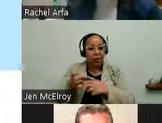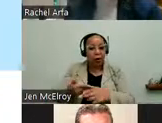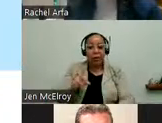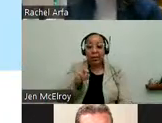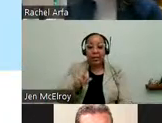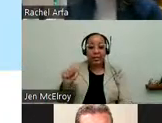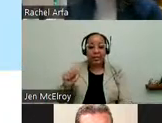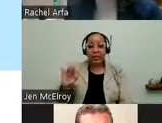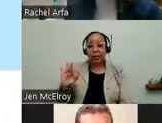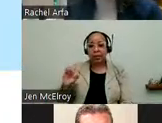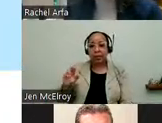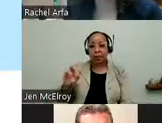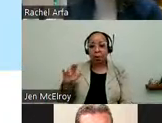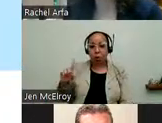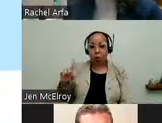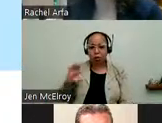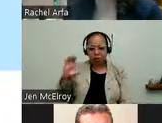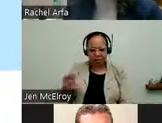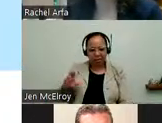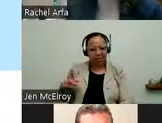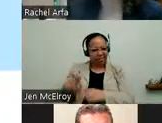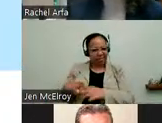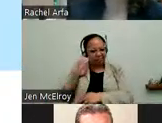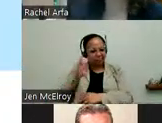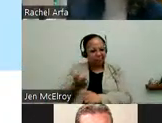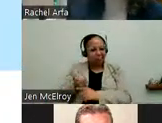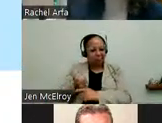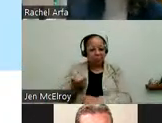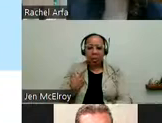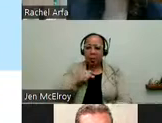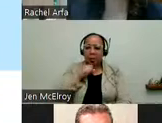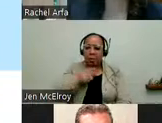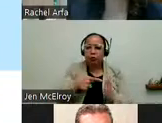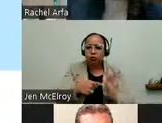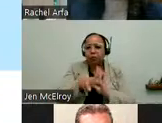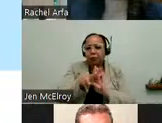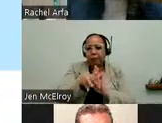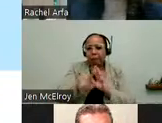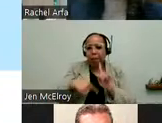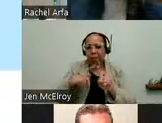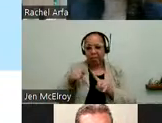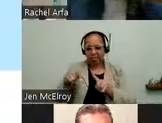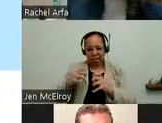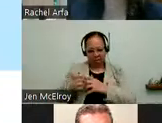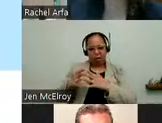And I would love to share a video about the launch. I'm going to stop sharing and have Nina pull up the